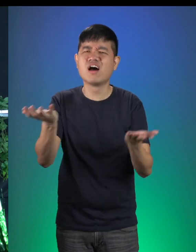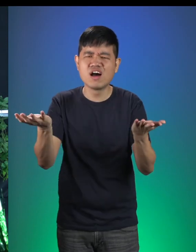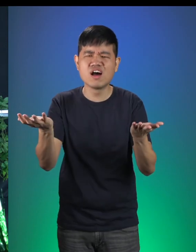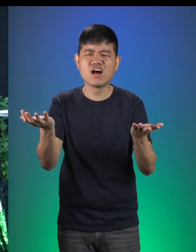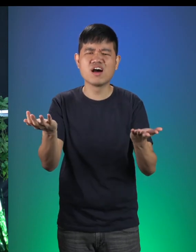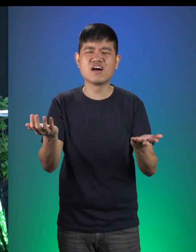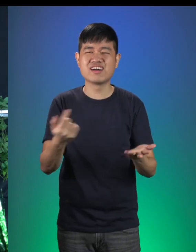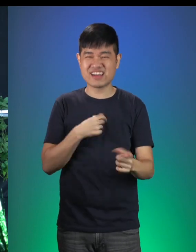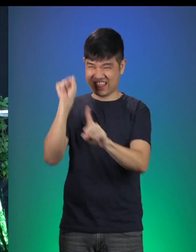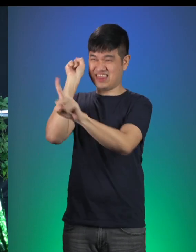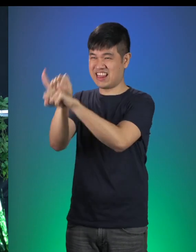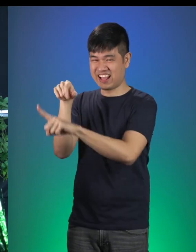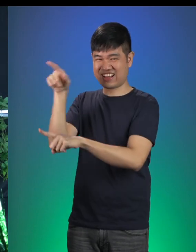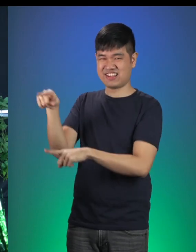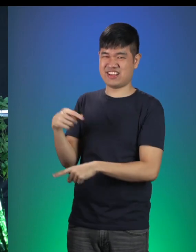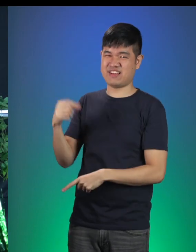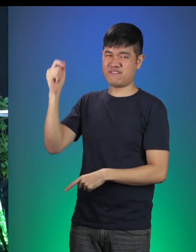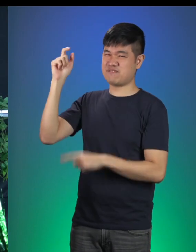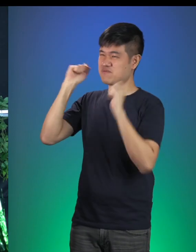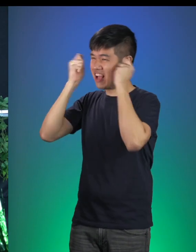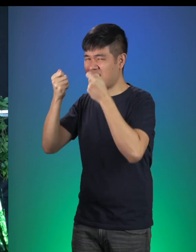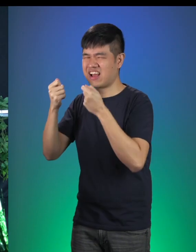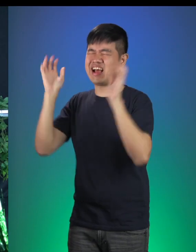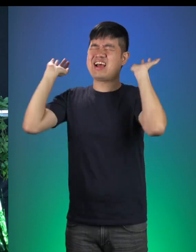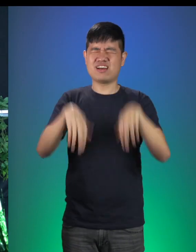I tricked Little Red? Pffft! What do you know.